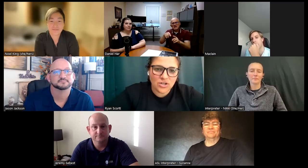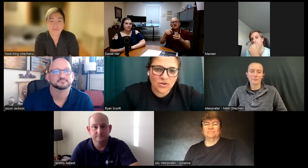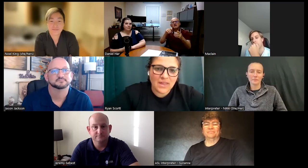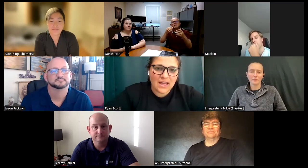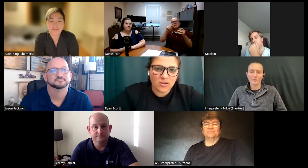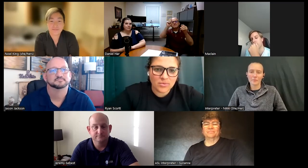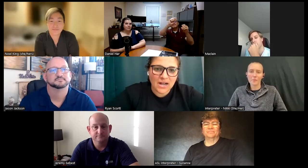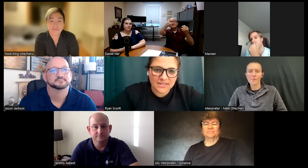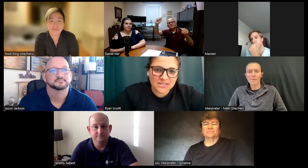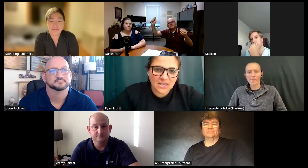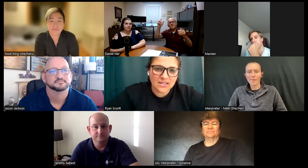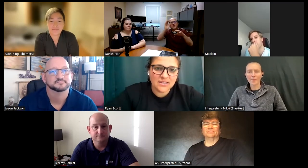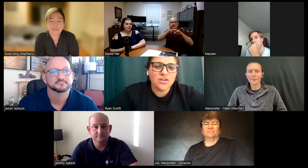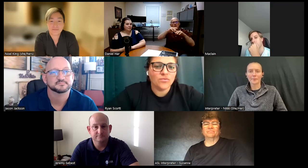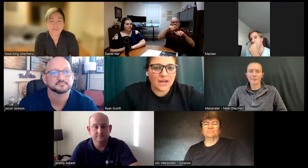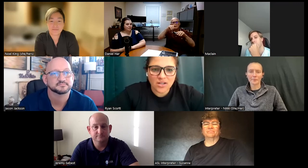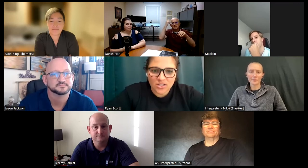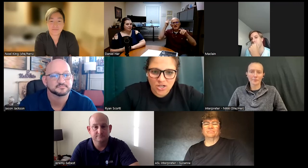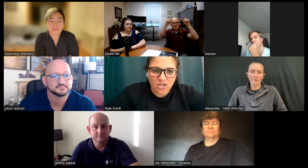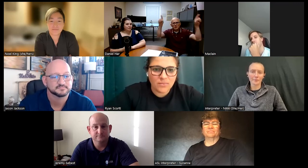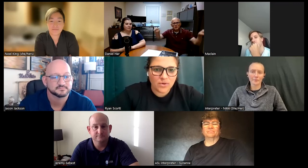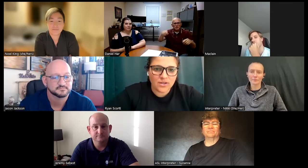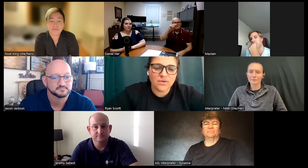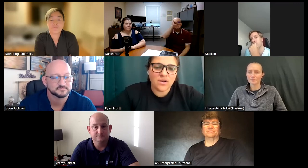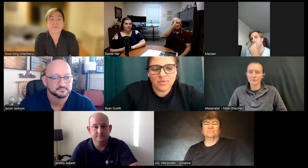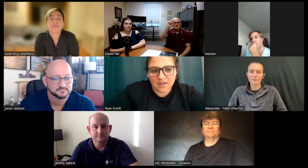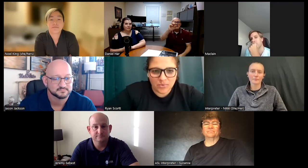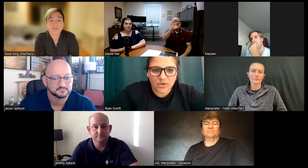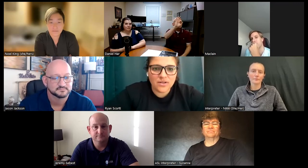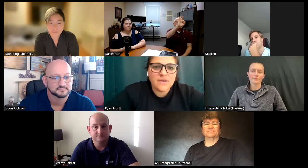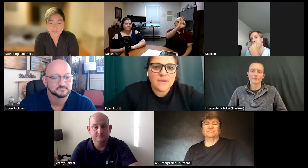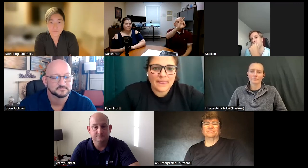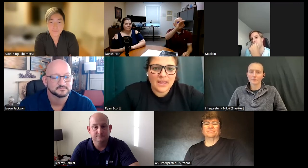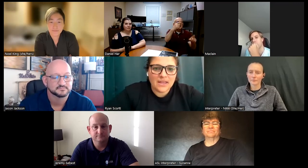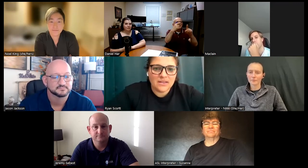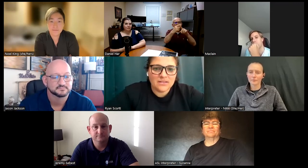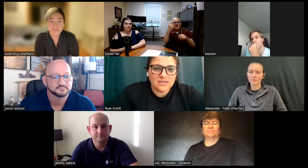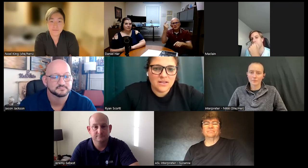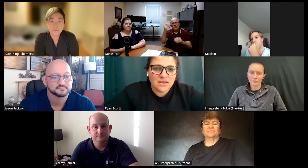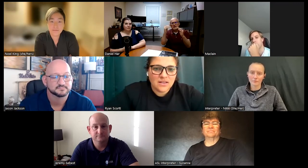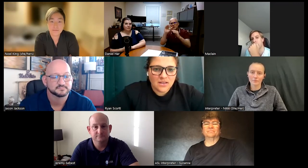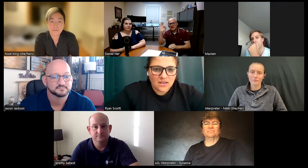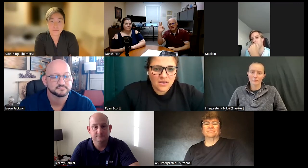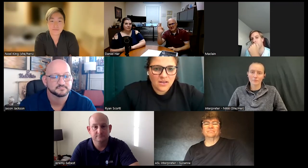show that Albert Einstein riding on a chalkboard a Blackboard and